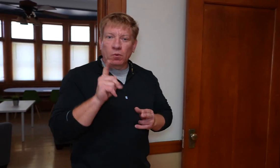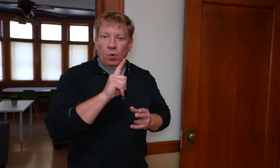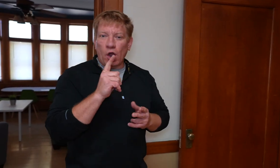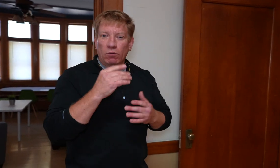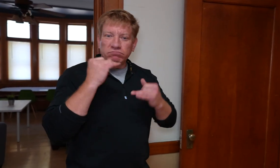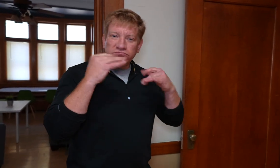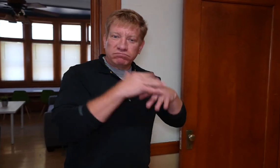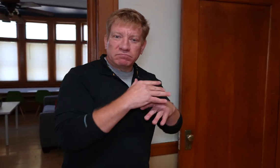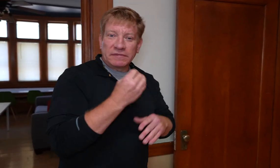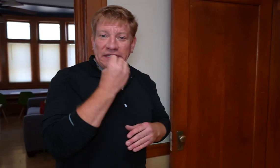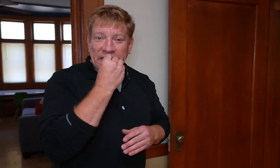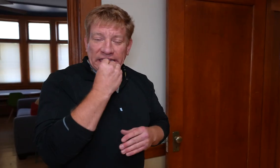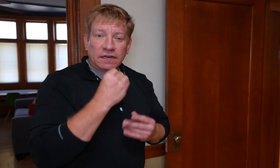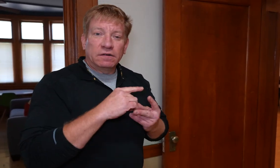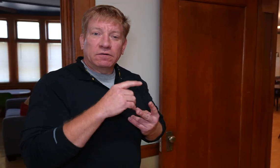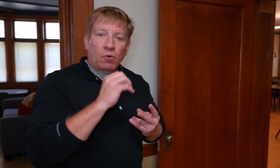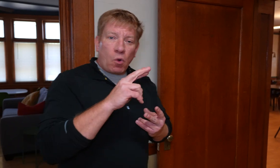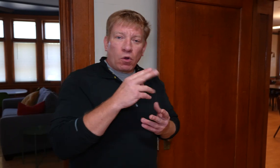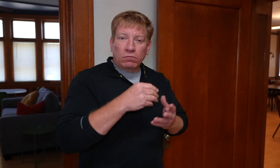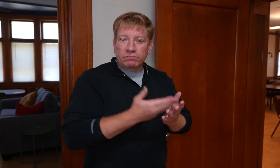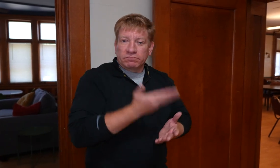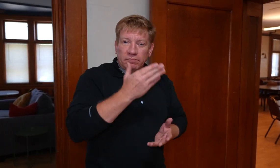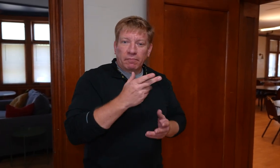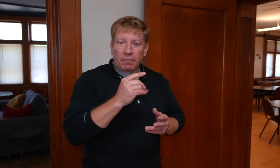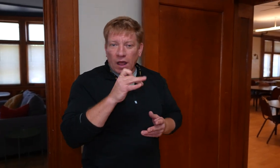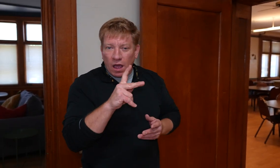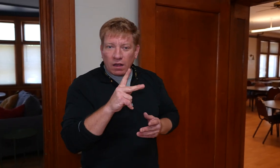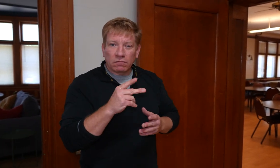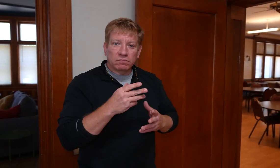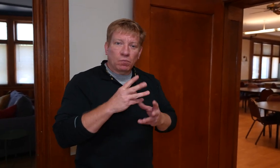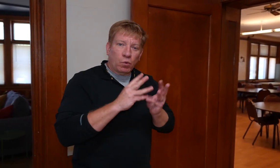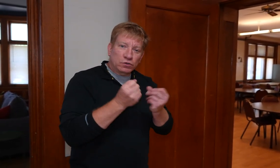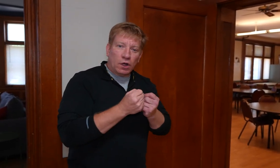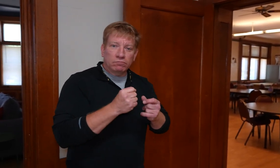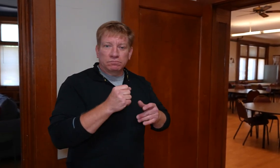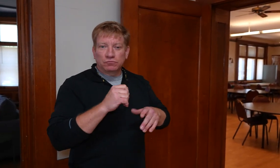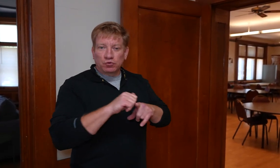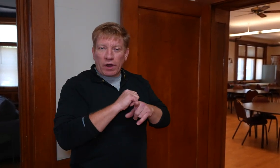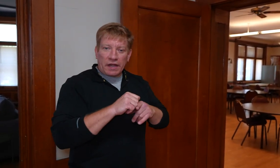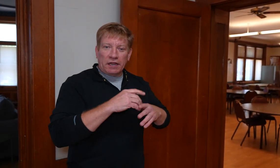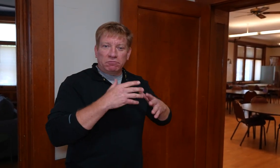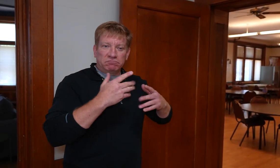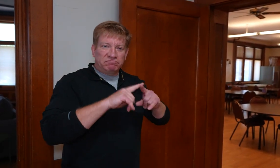This is where people gather to eat or to have potlucks, workshops, trainings,